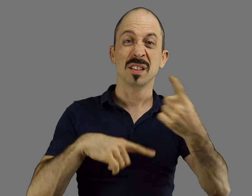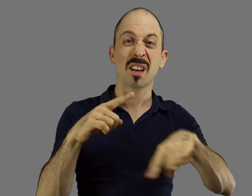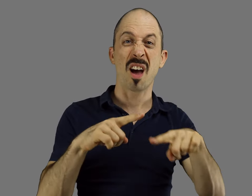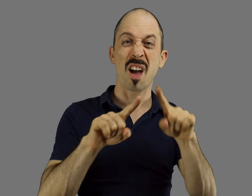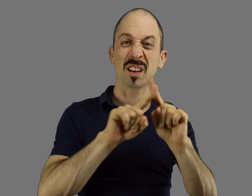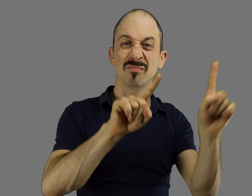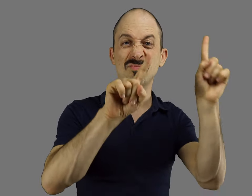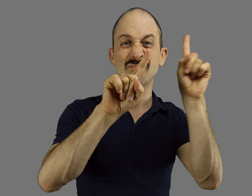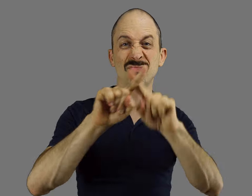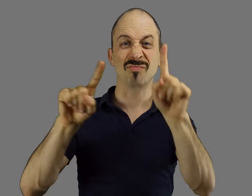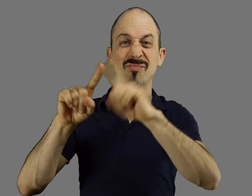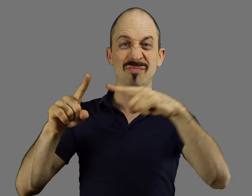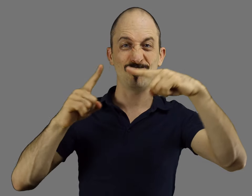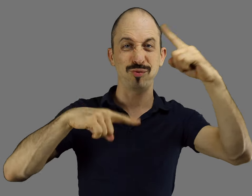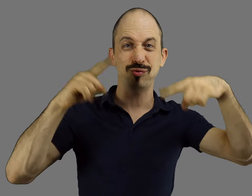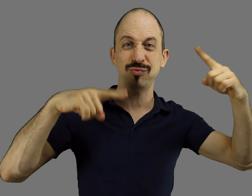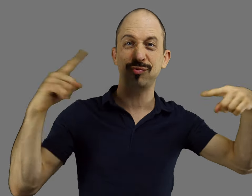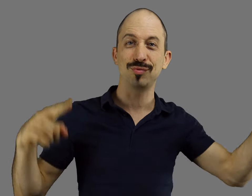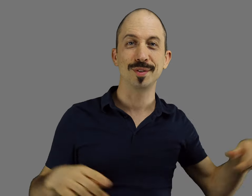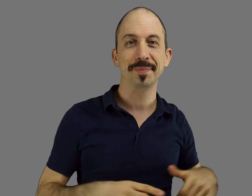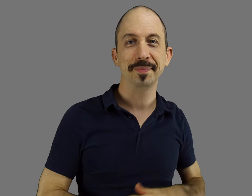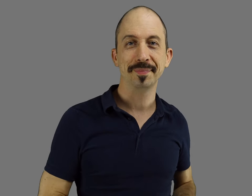and signs became widely divergent across many areas.